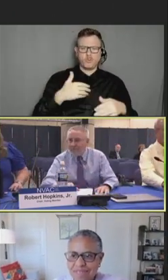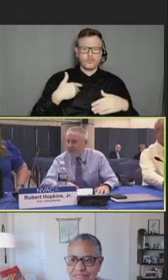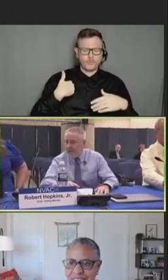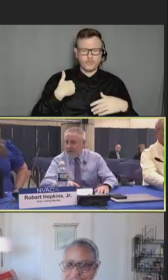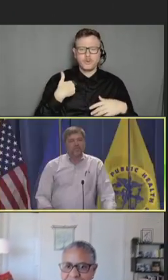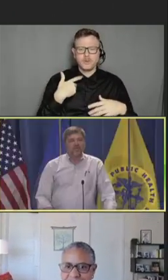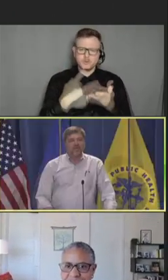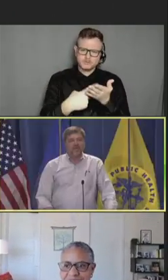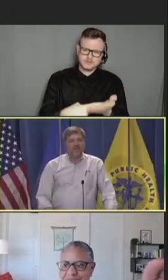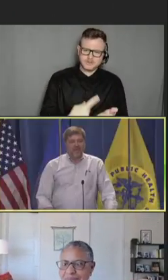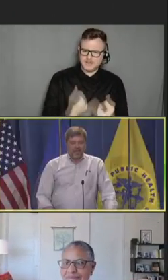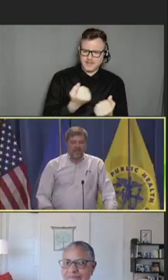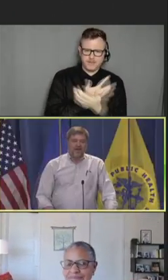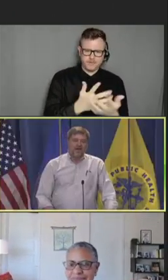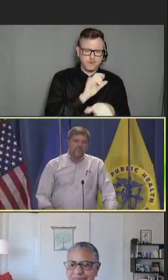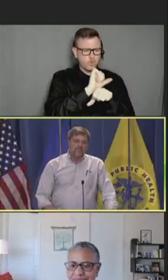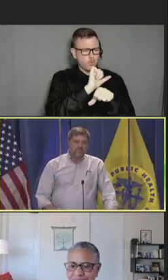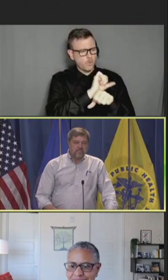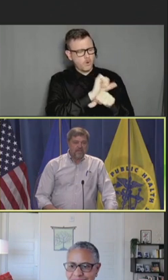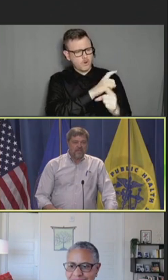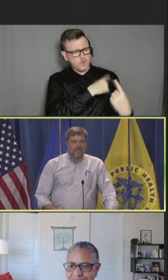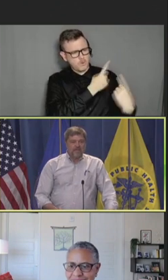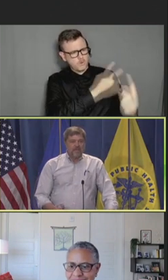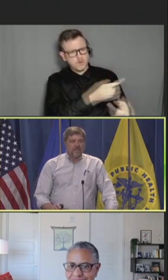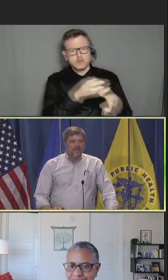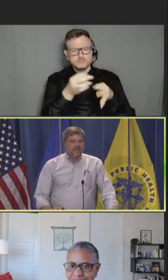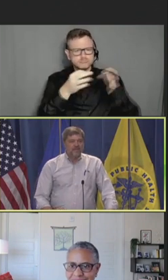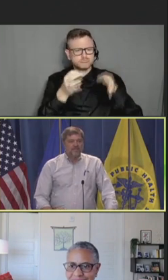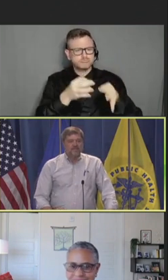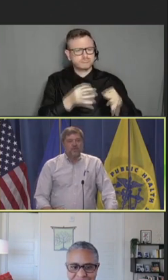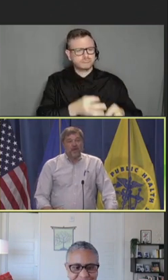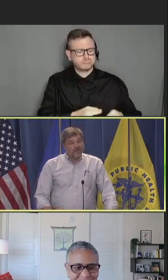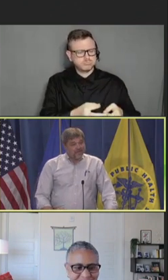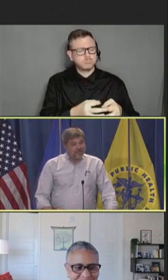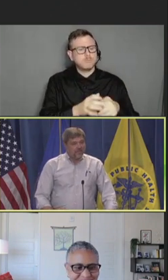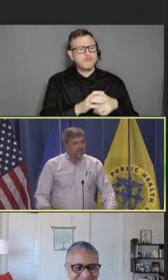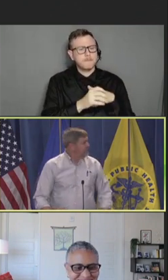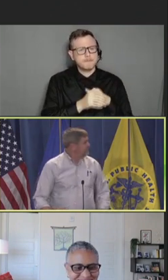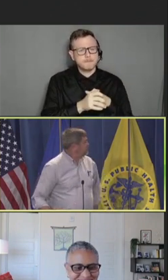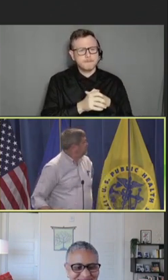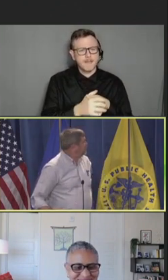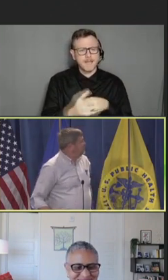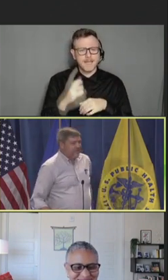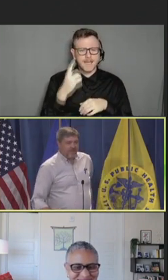subcommittee. So, I think I'm going to have trouble reading that.